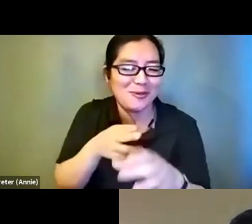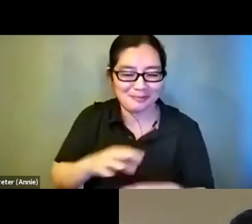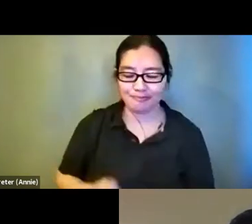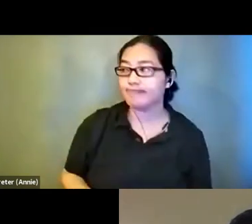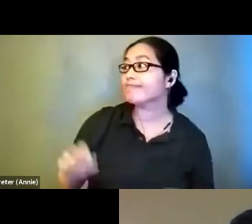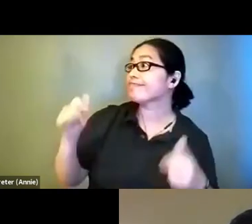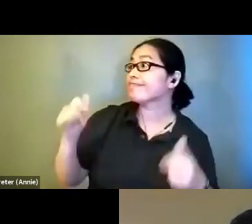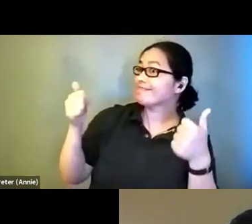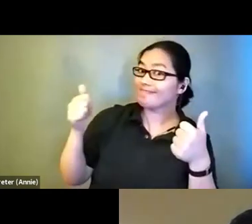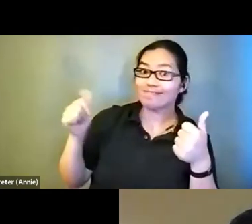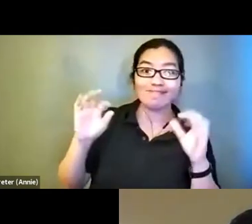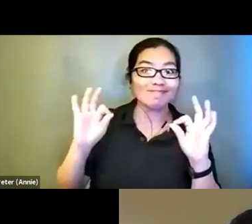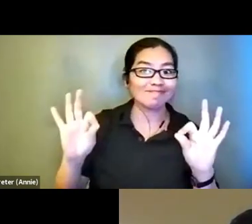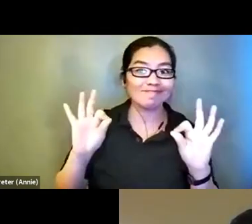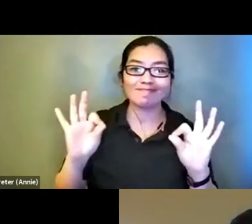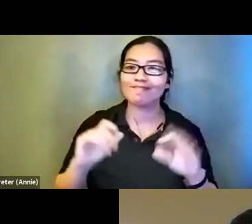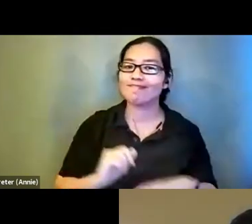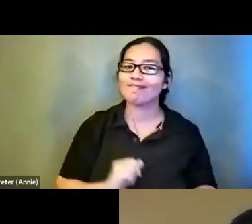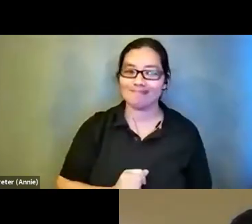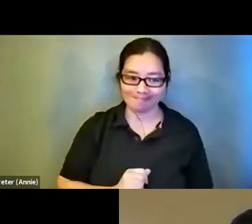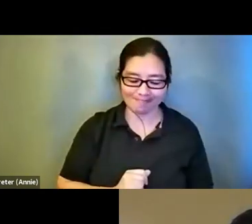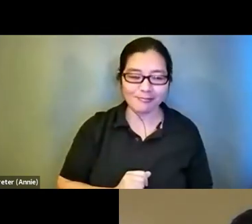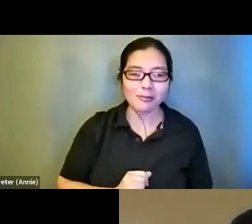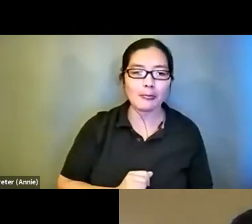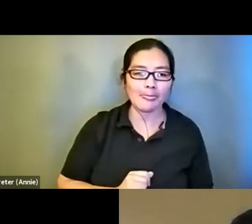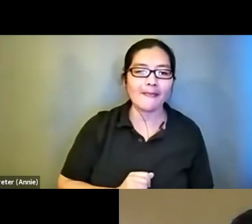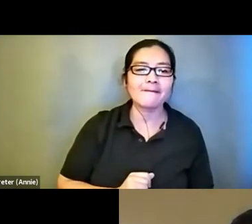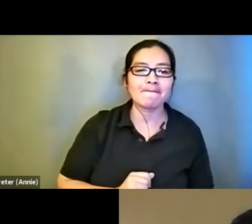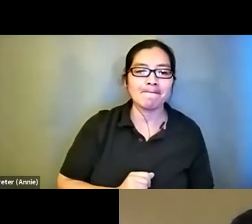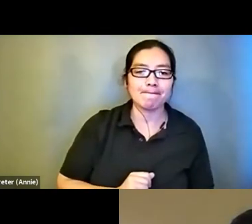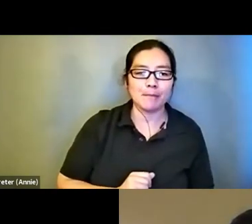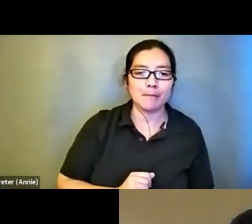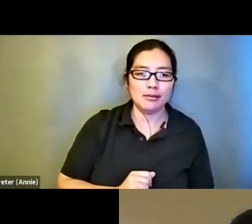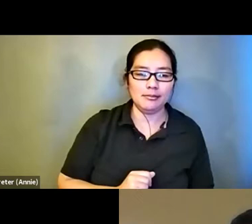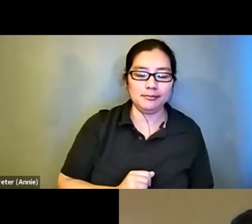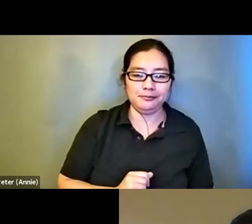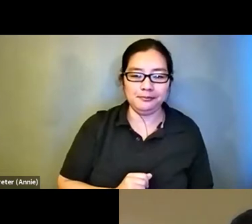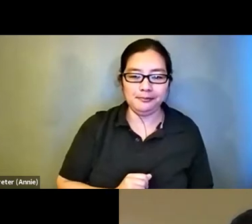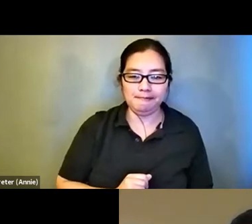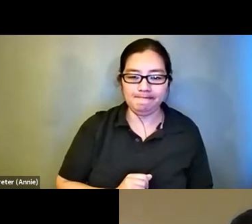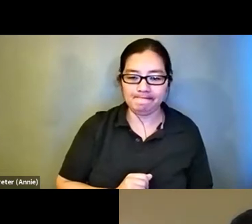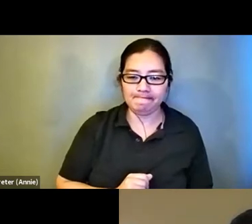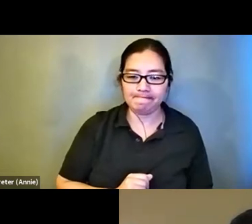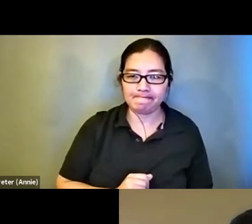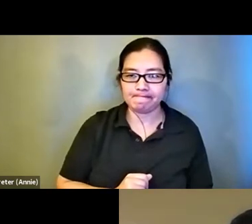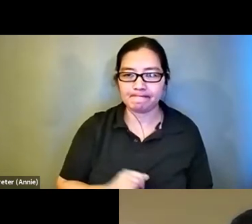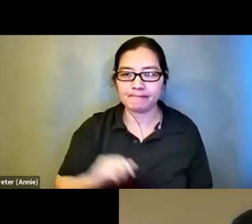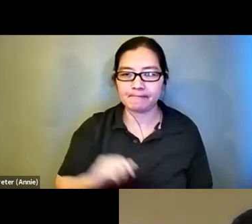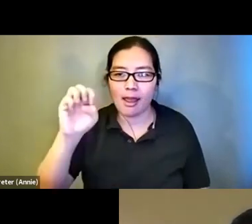Emily Beitiks: I would go ahead and begin